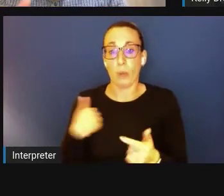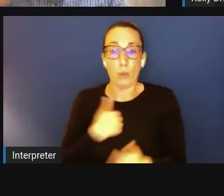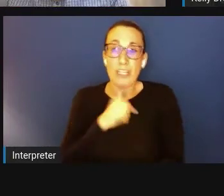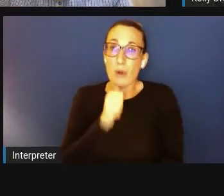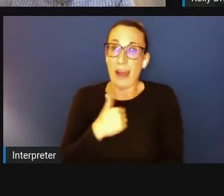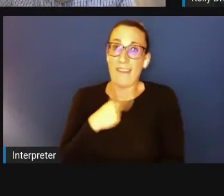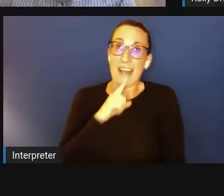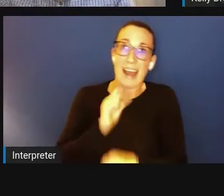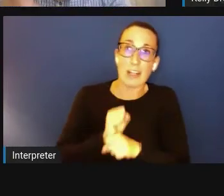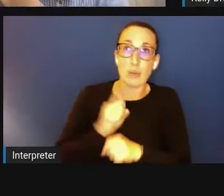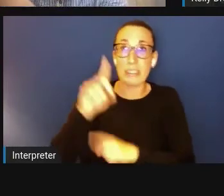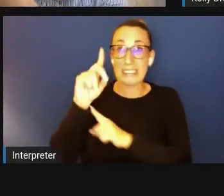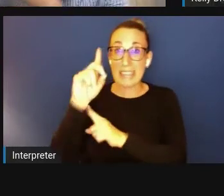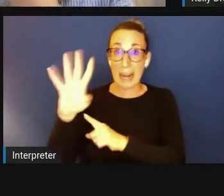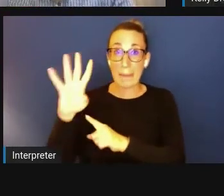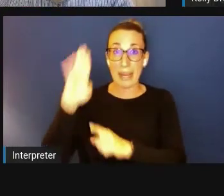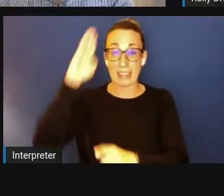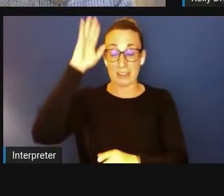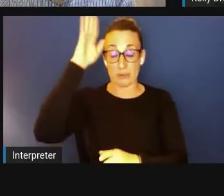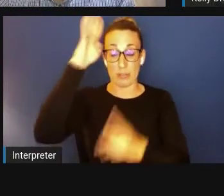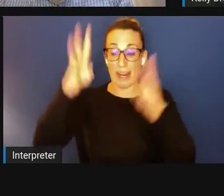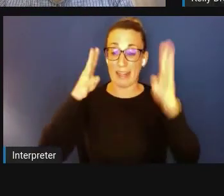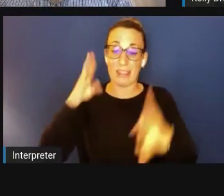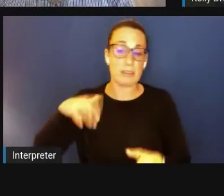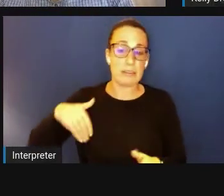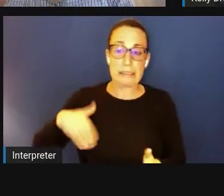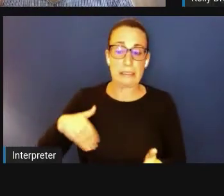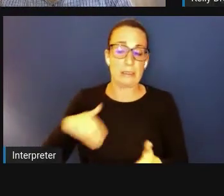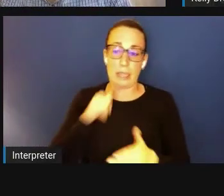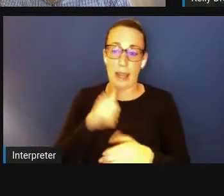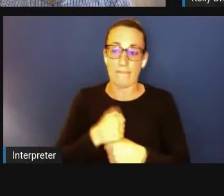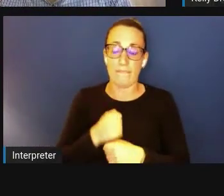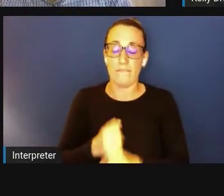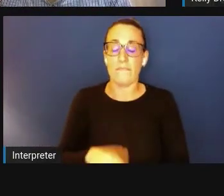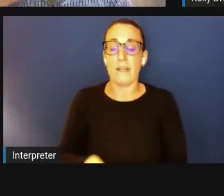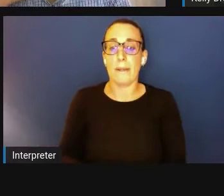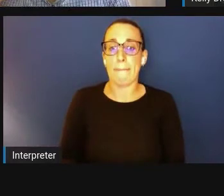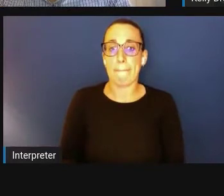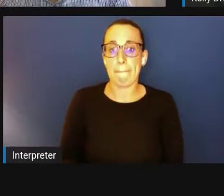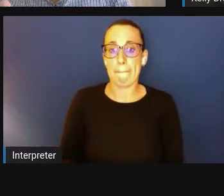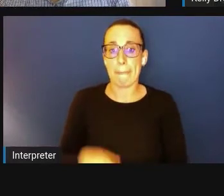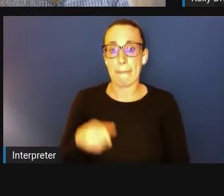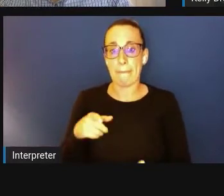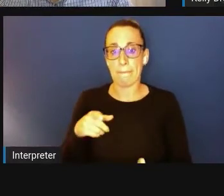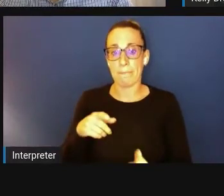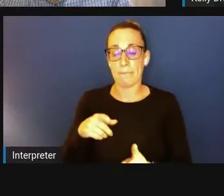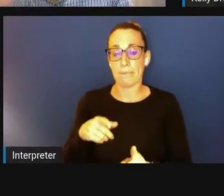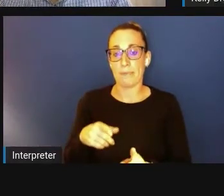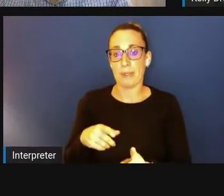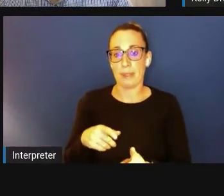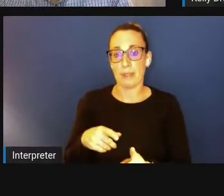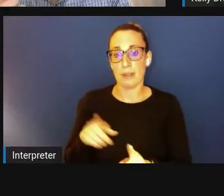We don't put out a list.. in fact, you can go and find out every single academic investigators